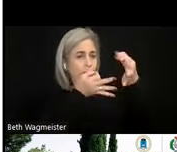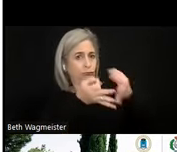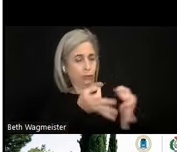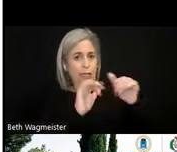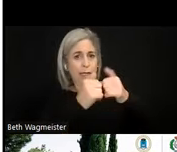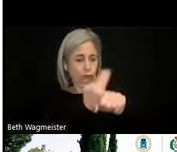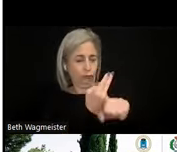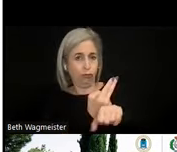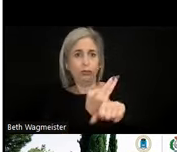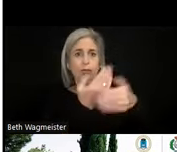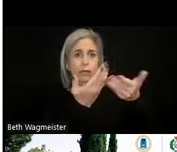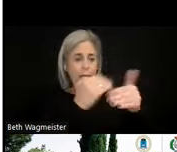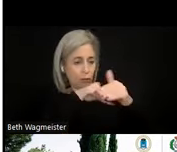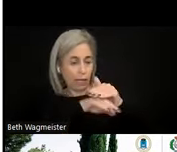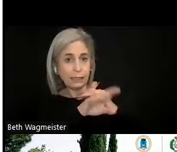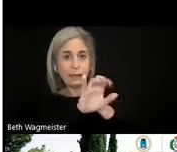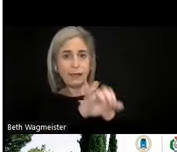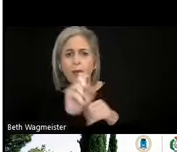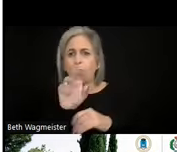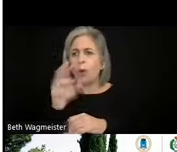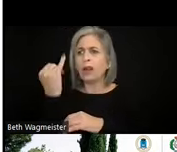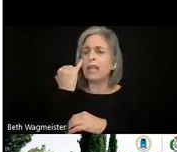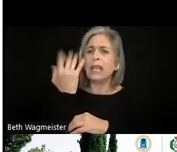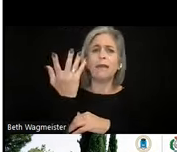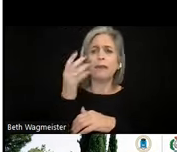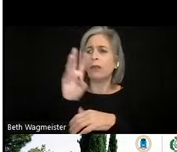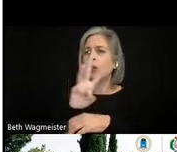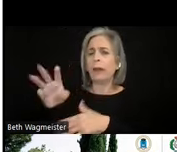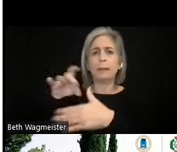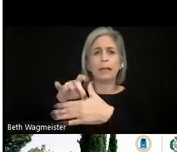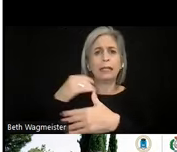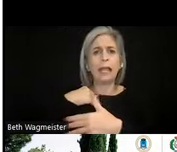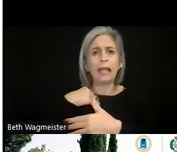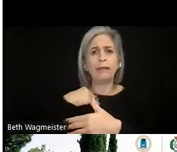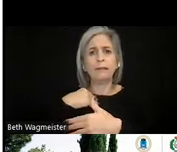how to access it or if the web content has support services for customers. That's